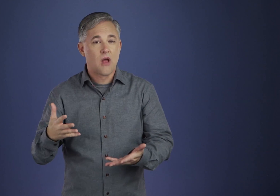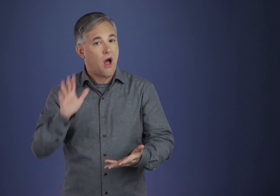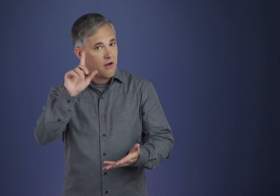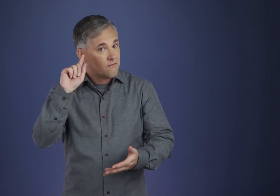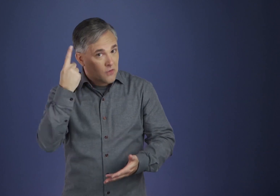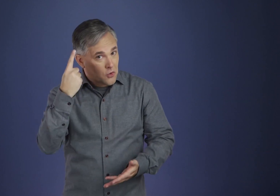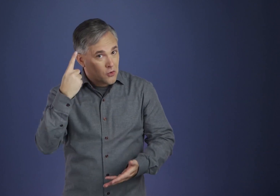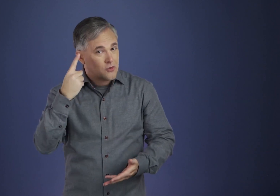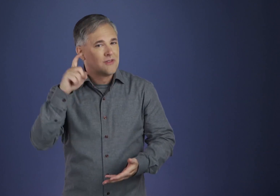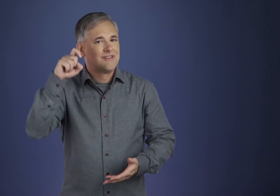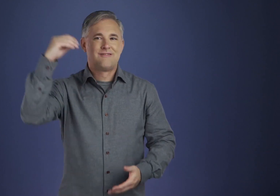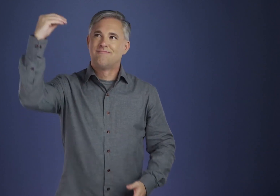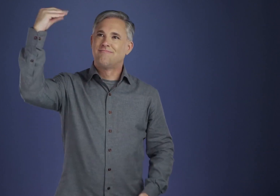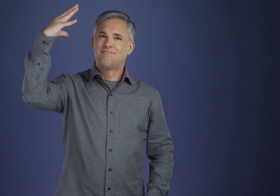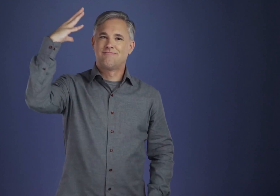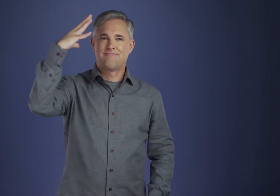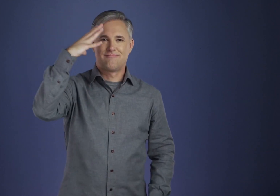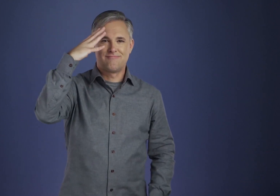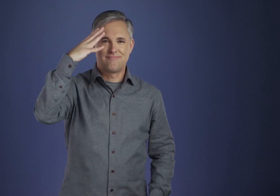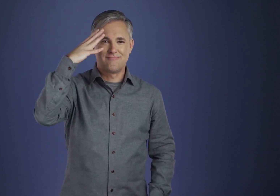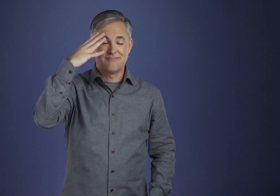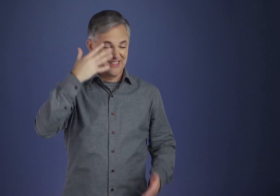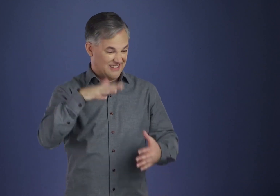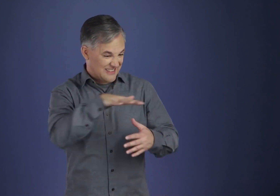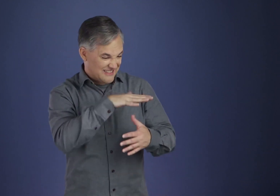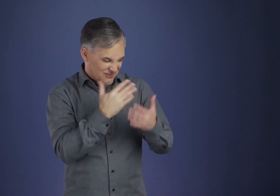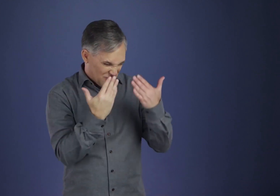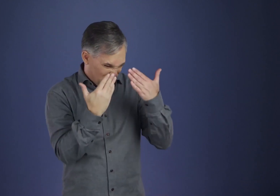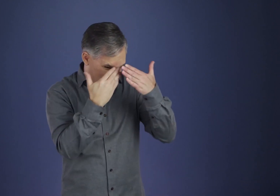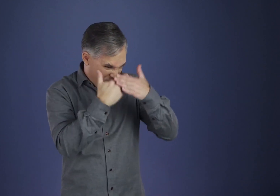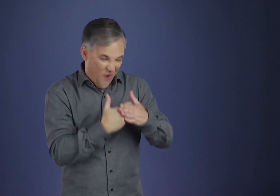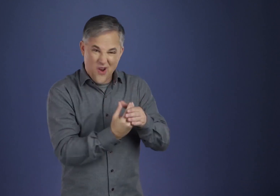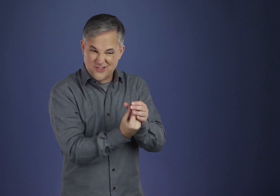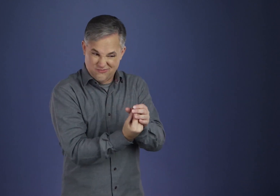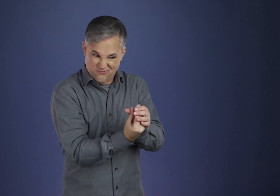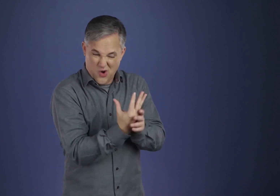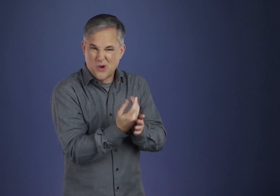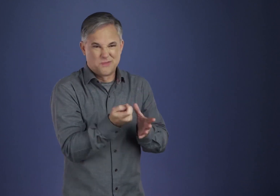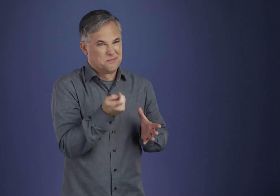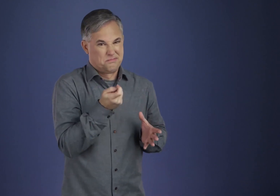But first of all we shall want sunlight; nothing much can grow in the dark.